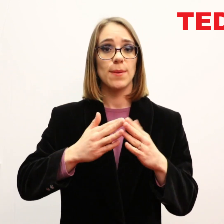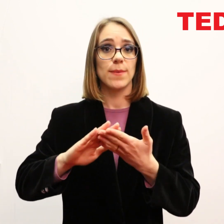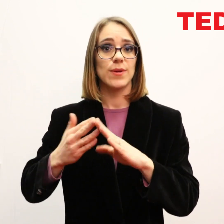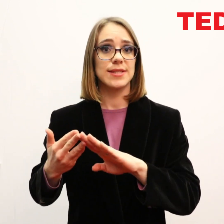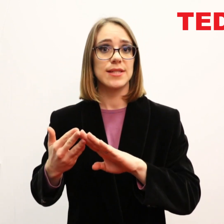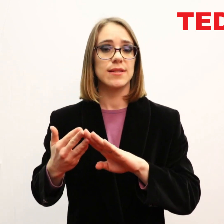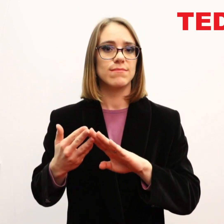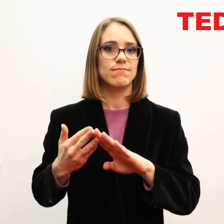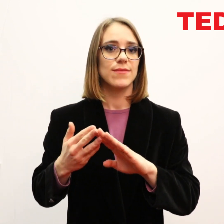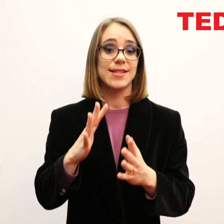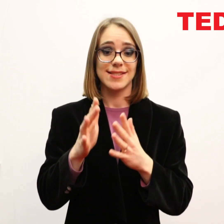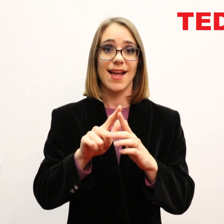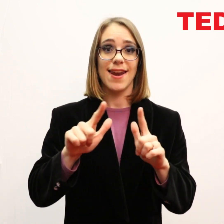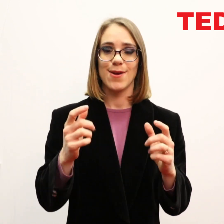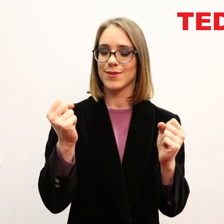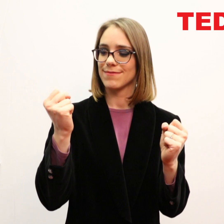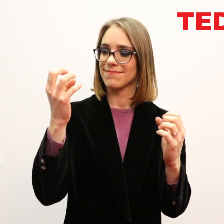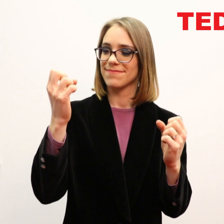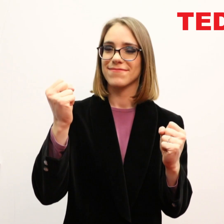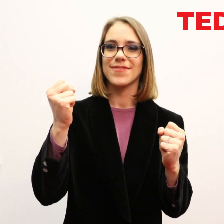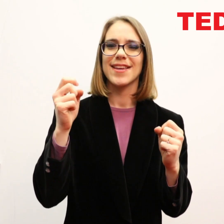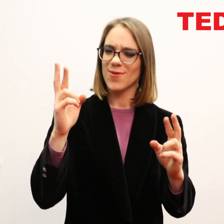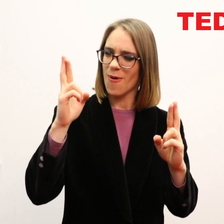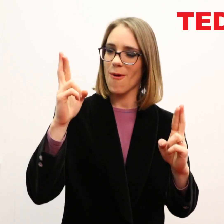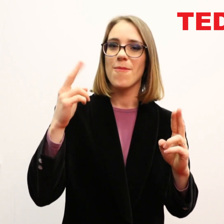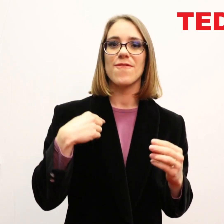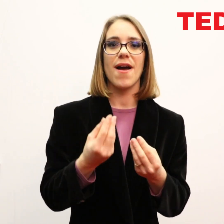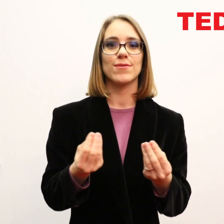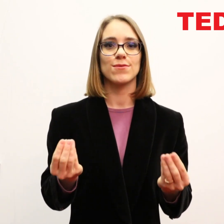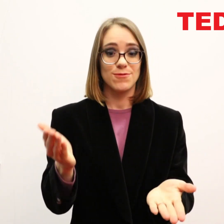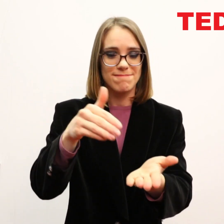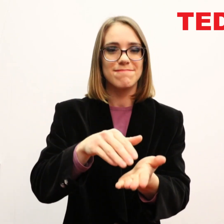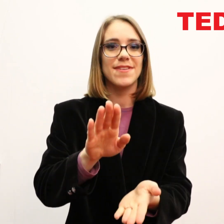For the Deaf community, sign language is the hope for our children’s future.